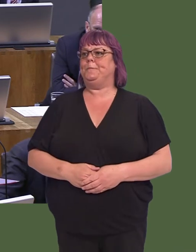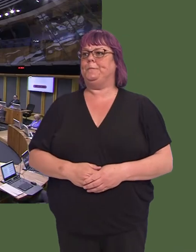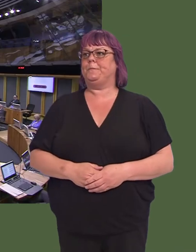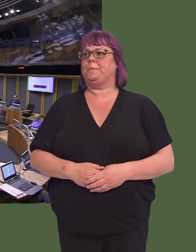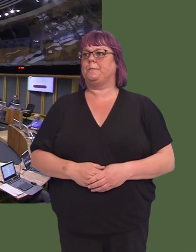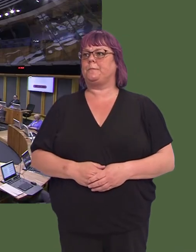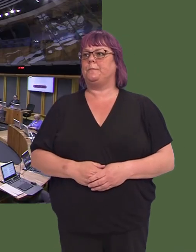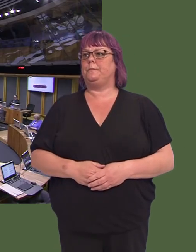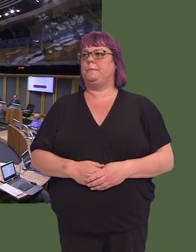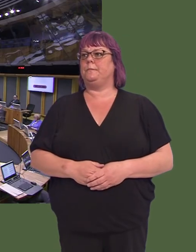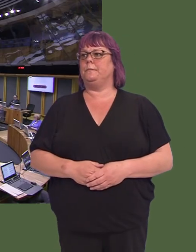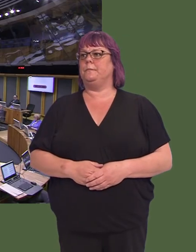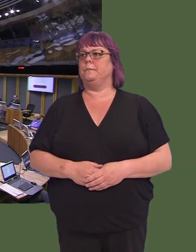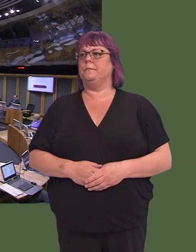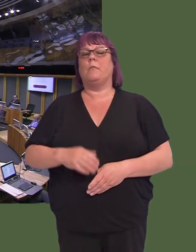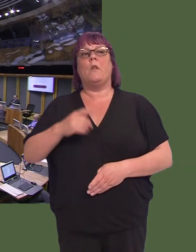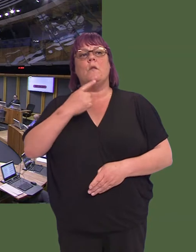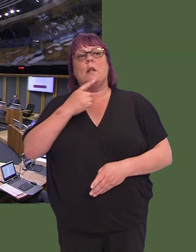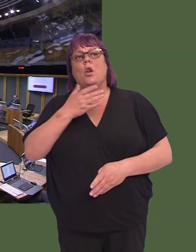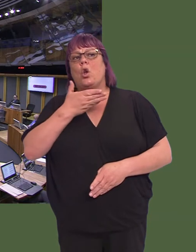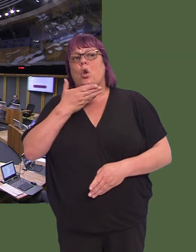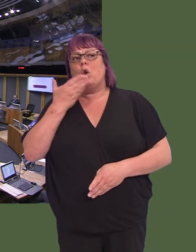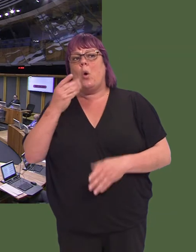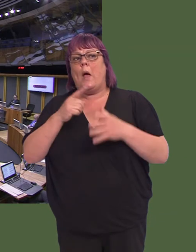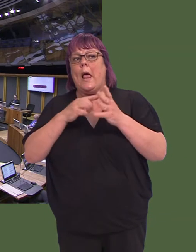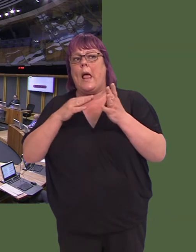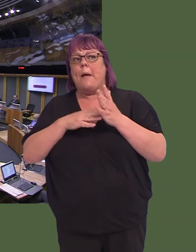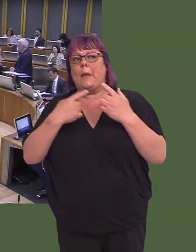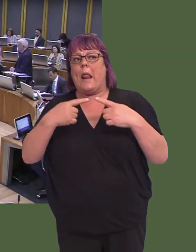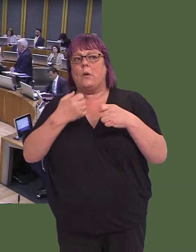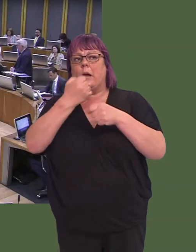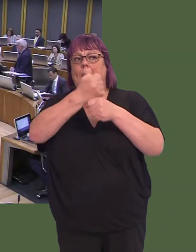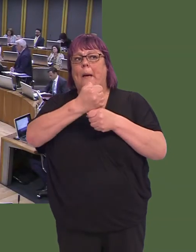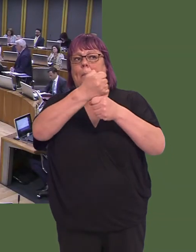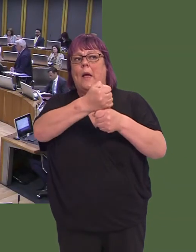Secondly, if it were the case that no AMs were going to campaign in any way with regard